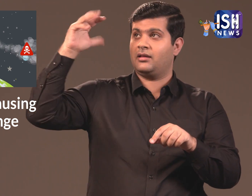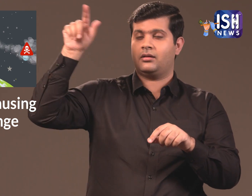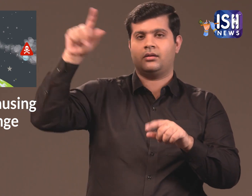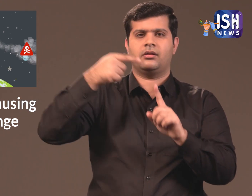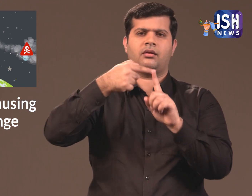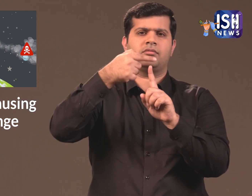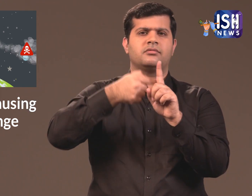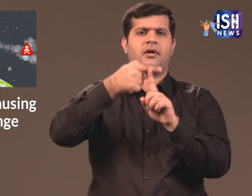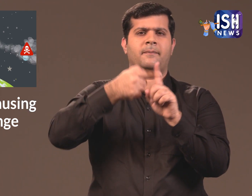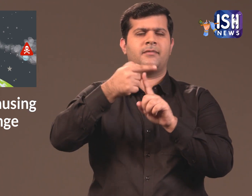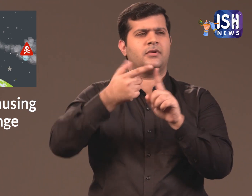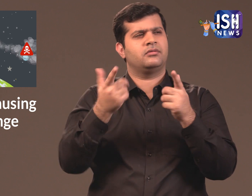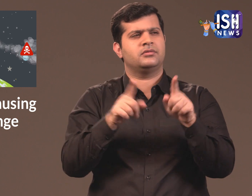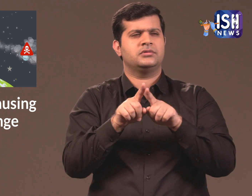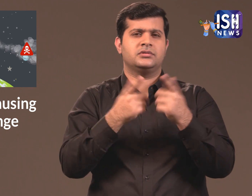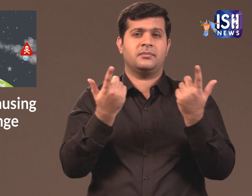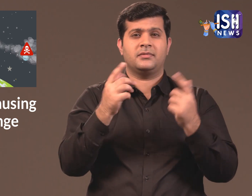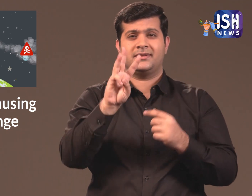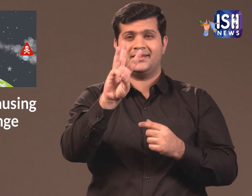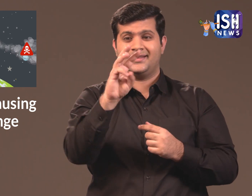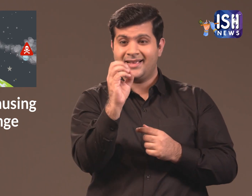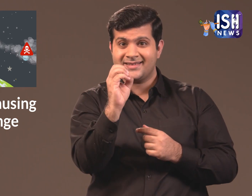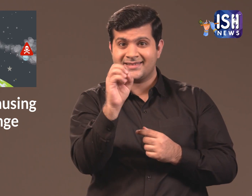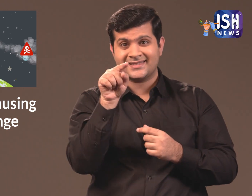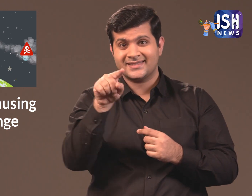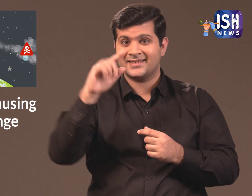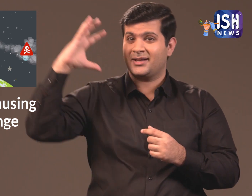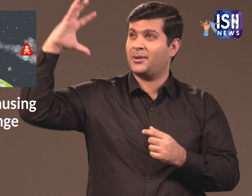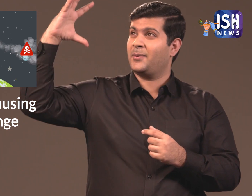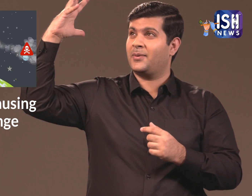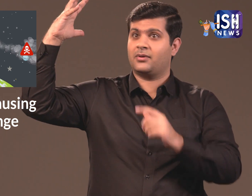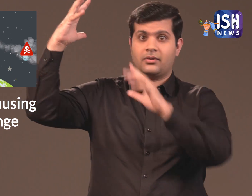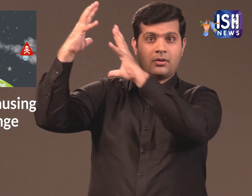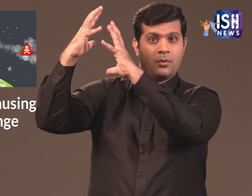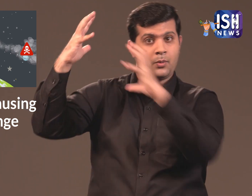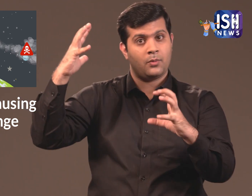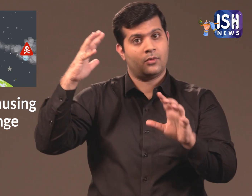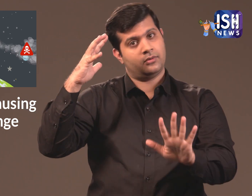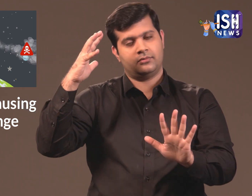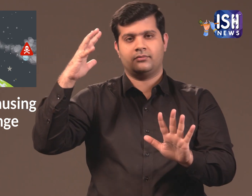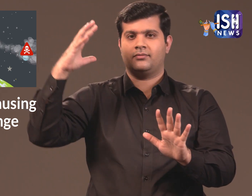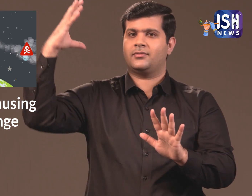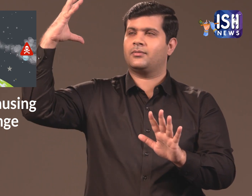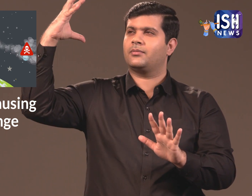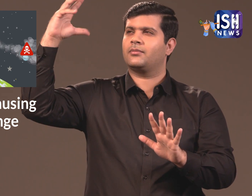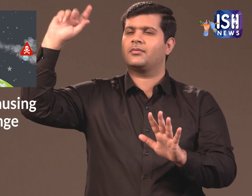If the temperature is around 30 degrees, the same heat is trapped within.